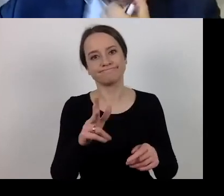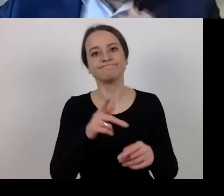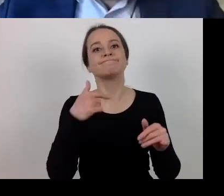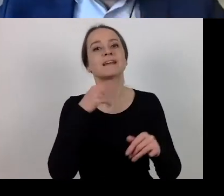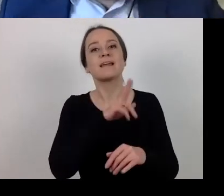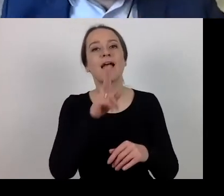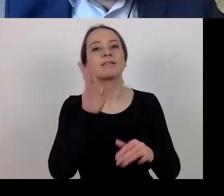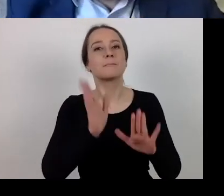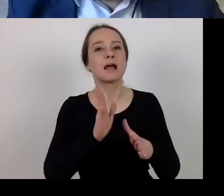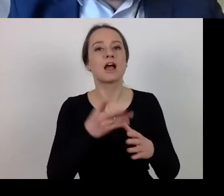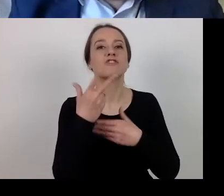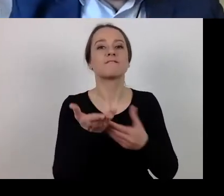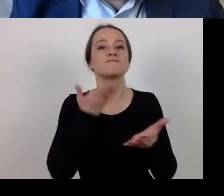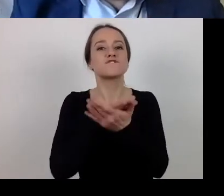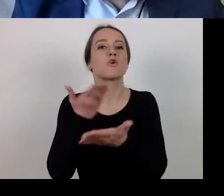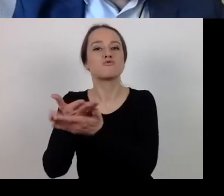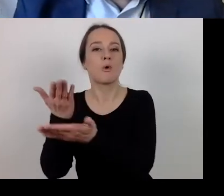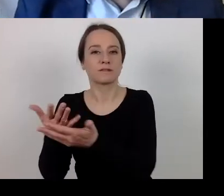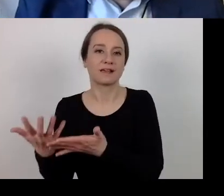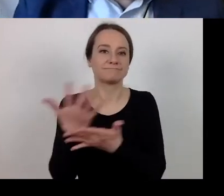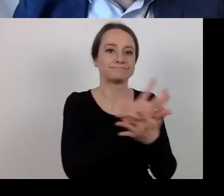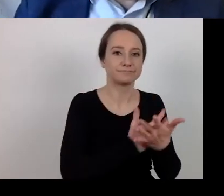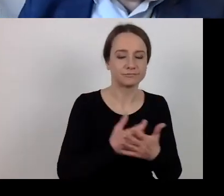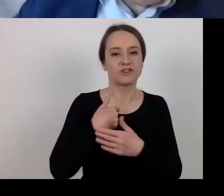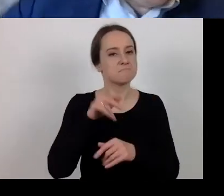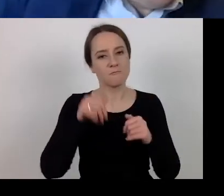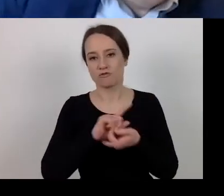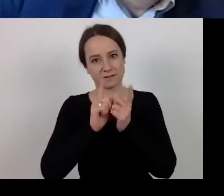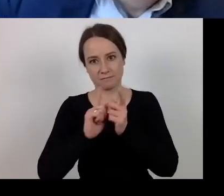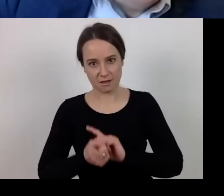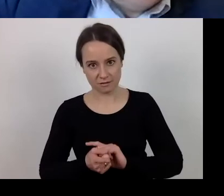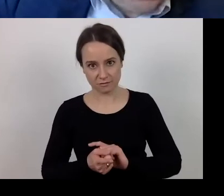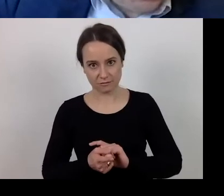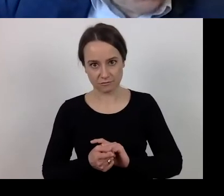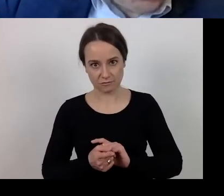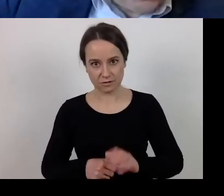It is about the implementation of the provisions of the agreement